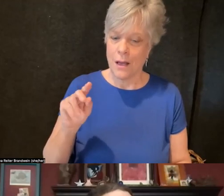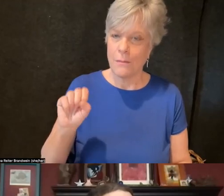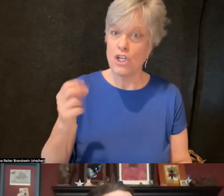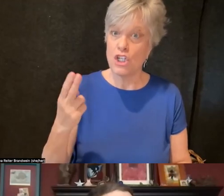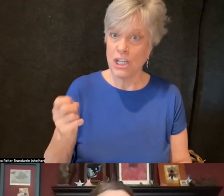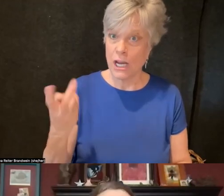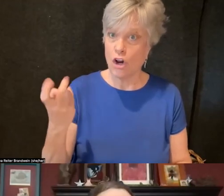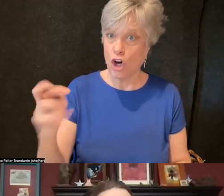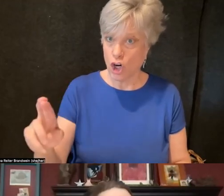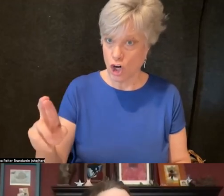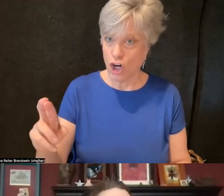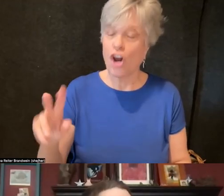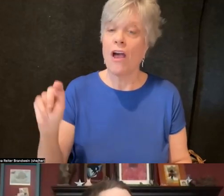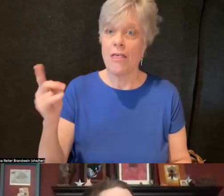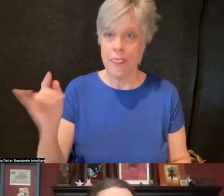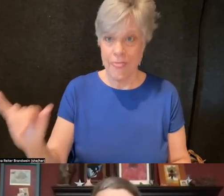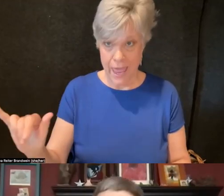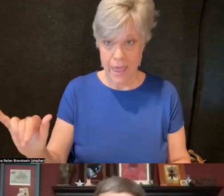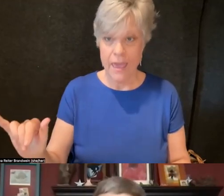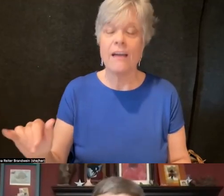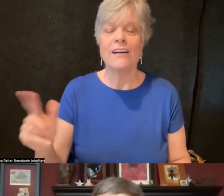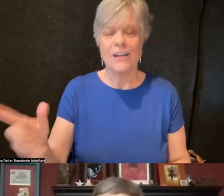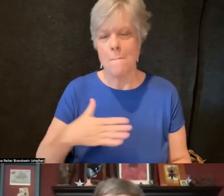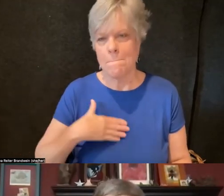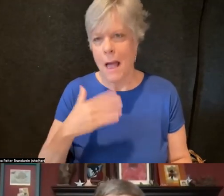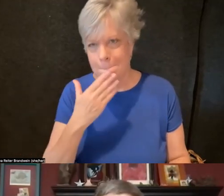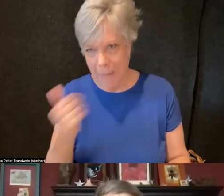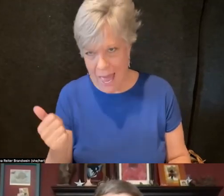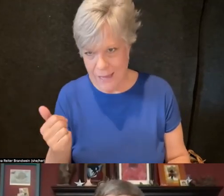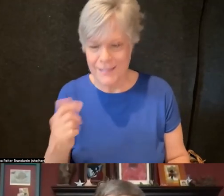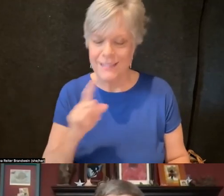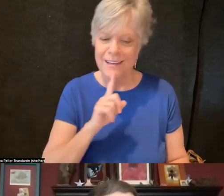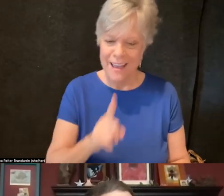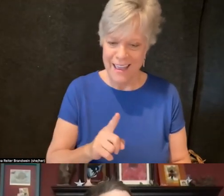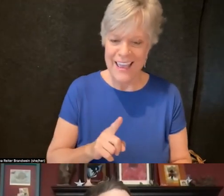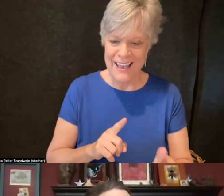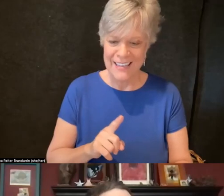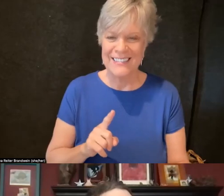I'm a genderqueer middle aged white Ashkenazi Jewish person.